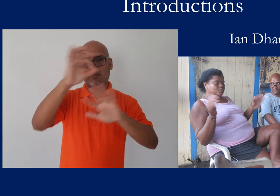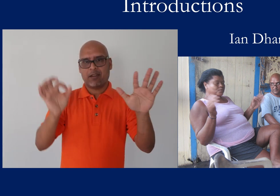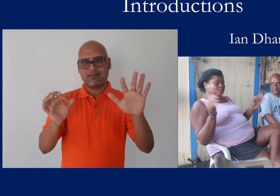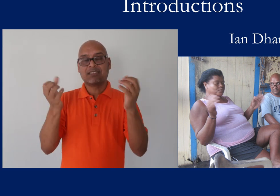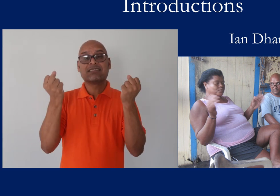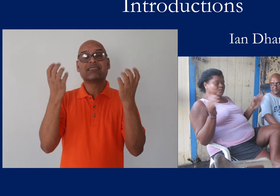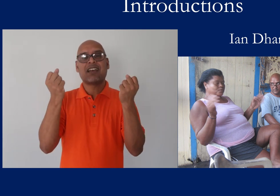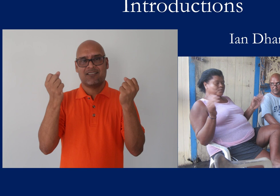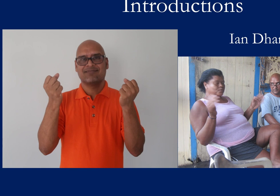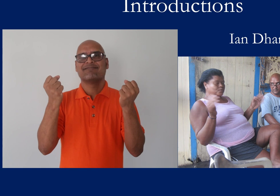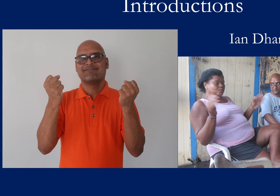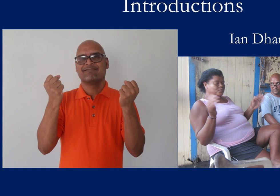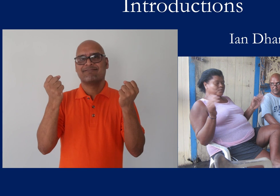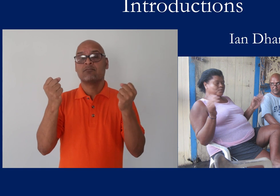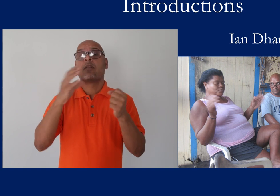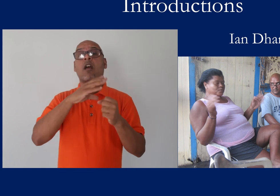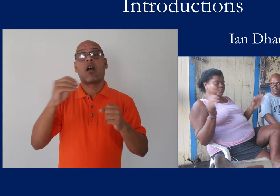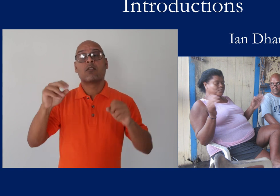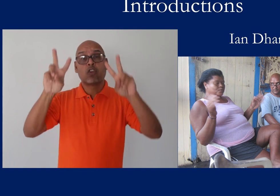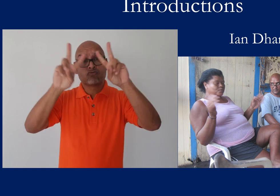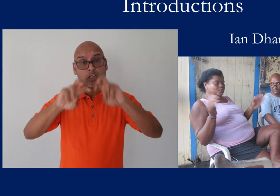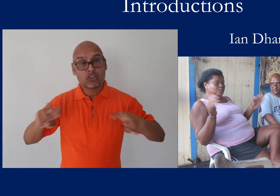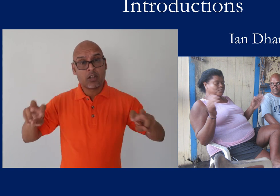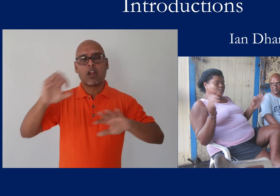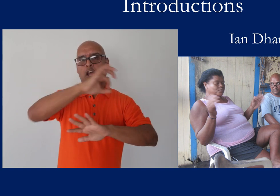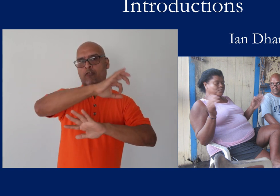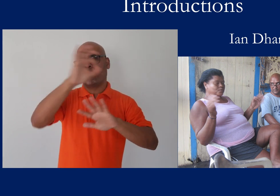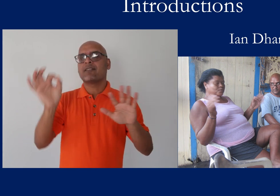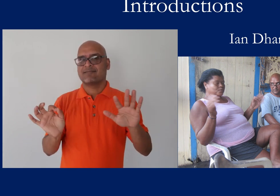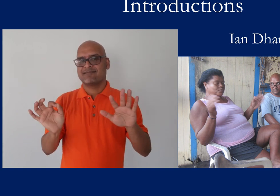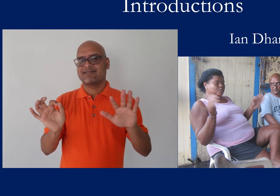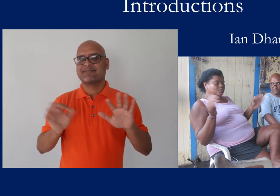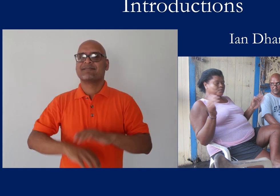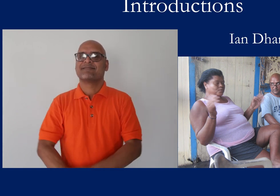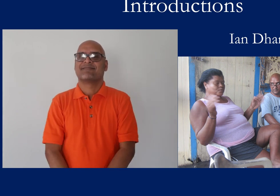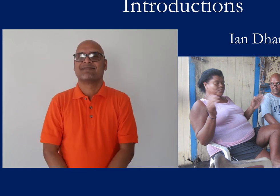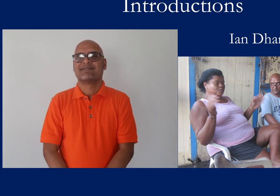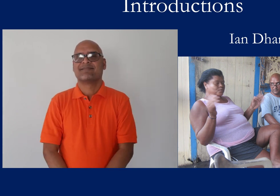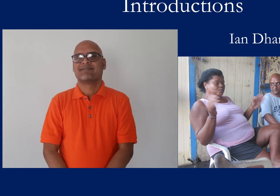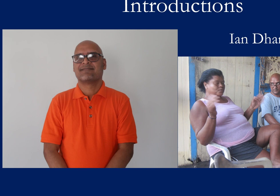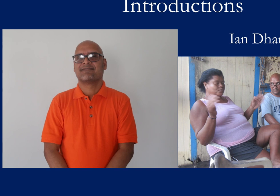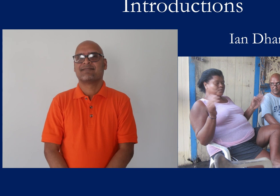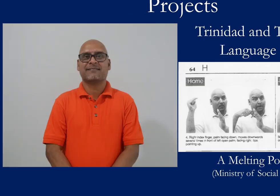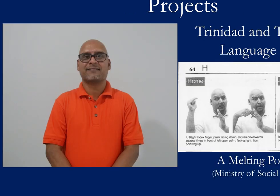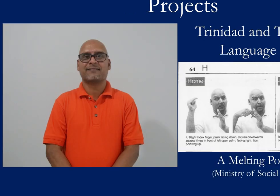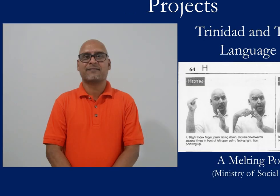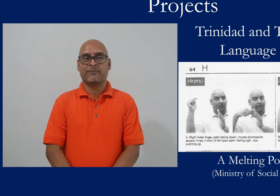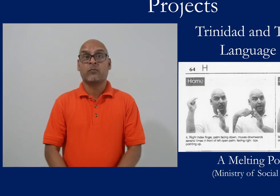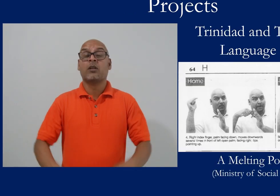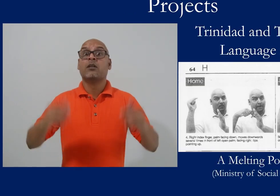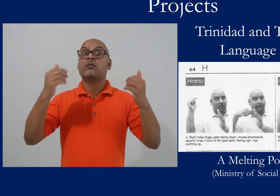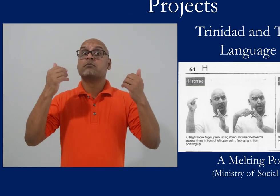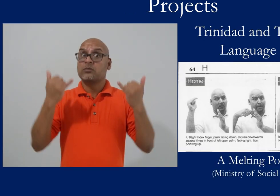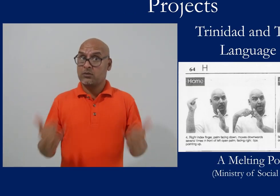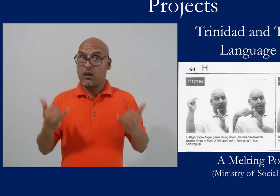where i teach Caribbean sign languages and i do research around the Caribbean.